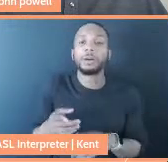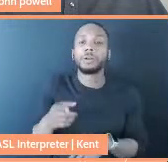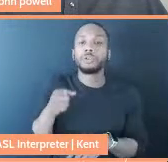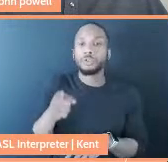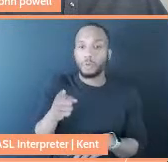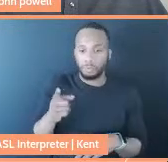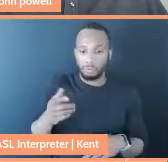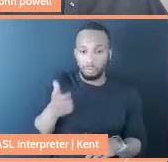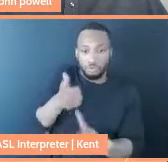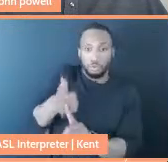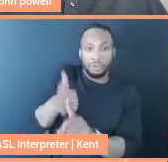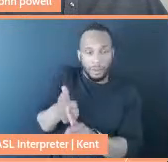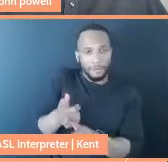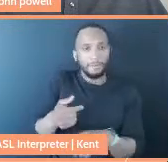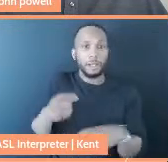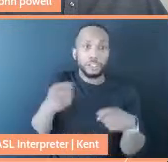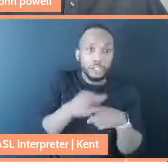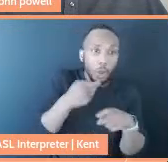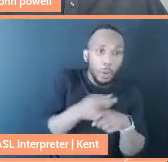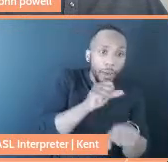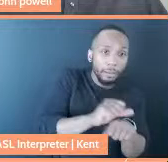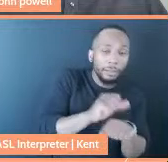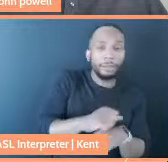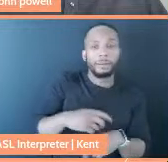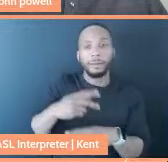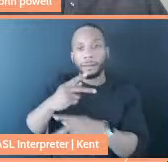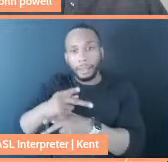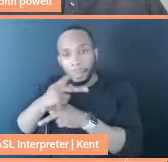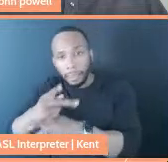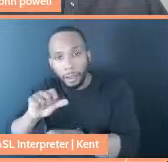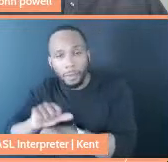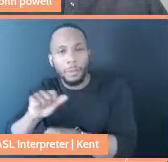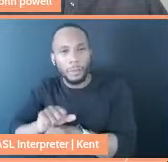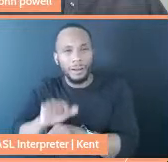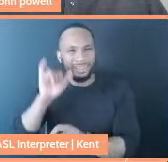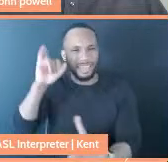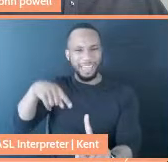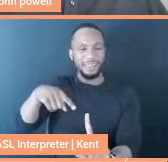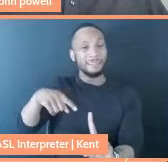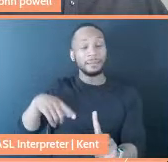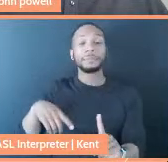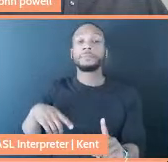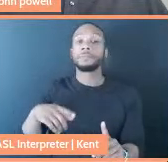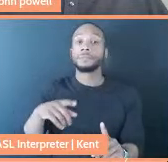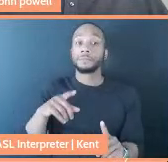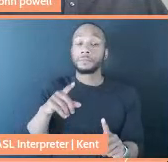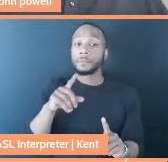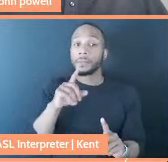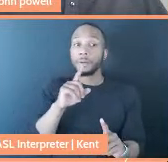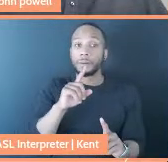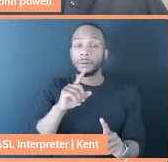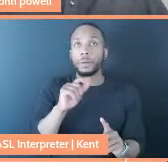whether it's sewing labor or care labor. And very much, it wasn't a matter of like, "Oh,